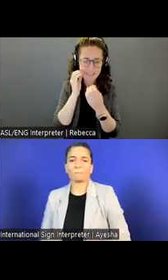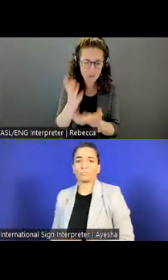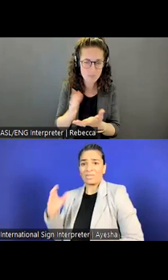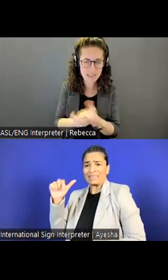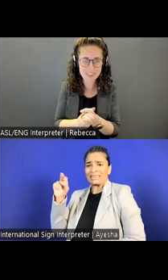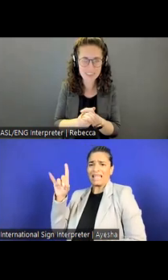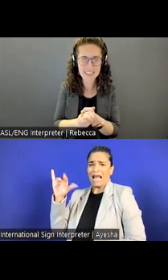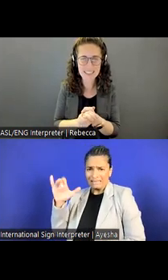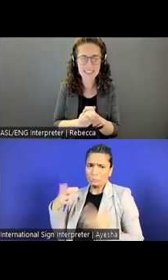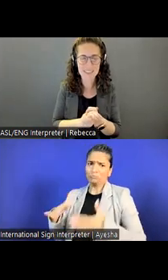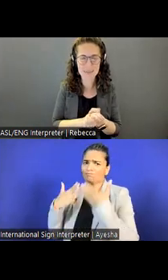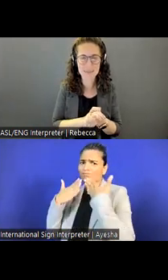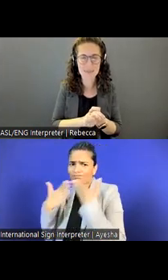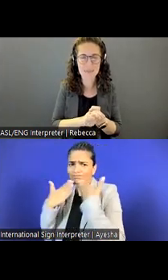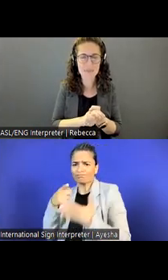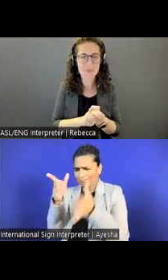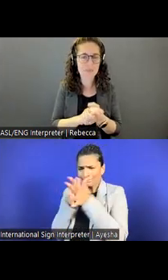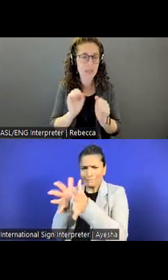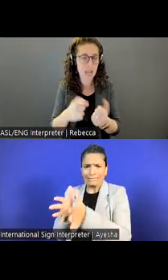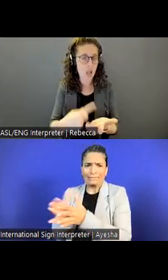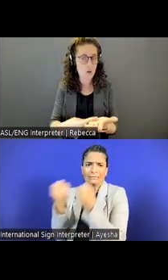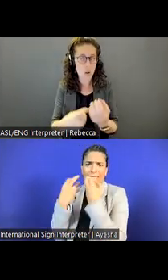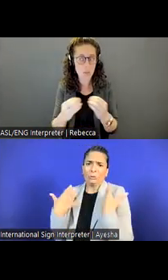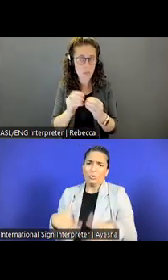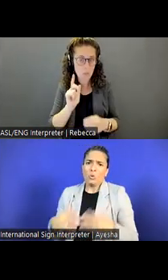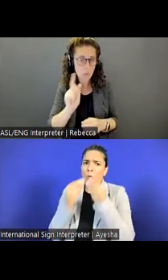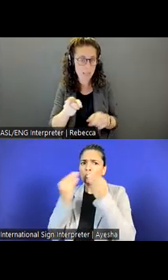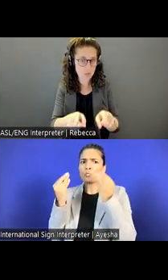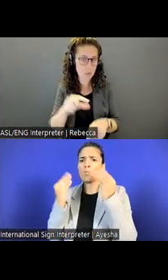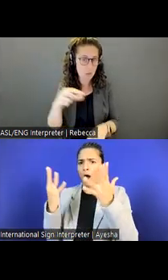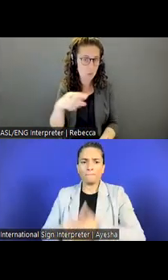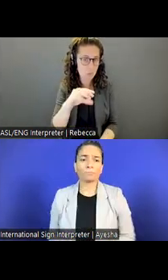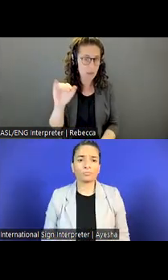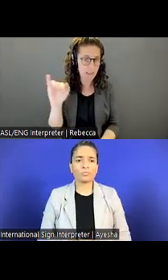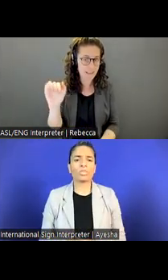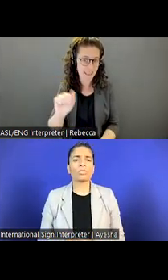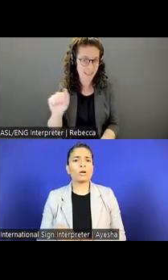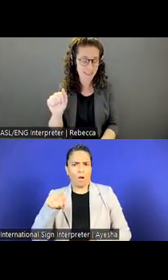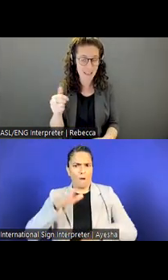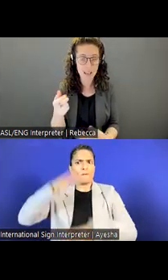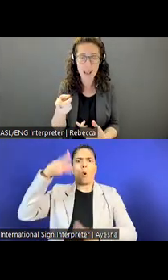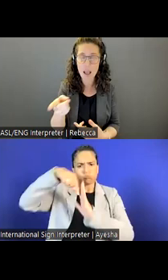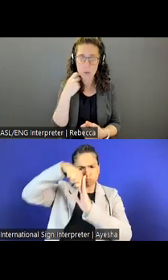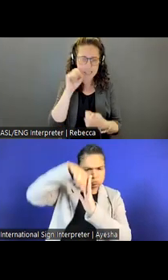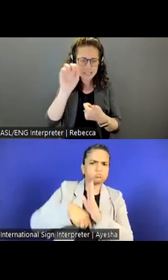And just we can talk about this later during Q and A, but you shared some examples of U.S.